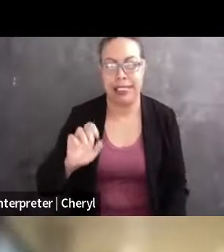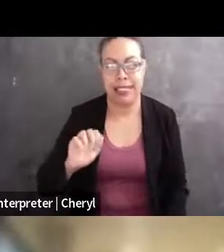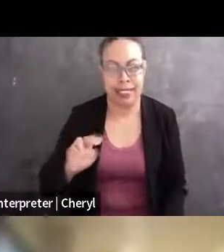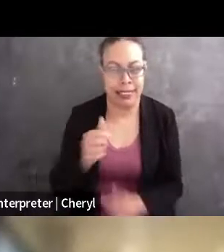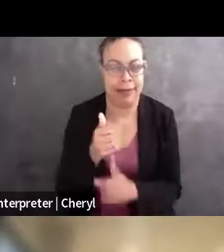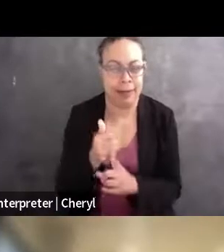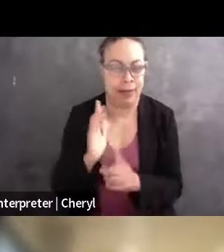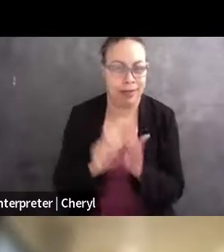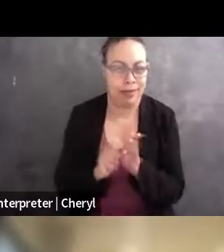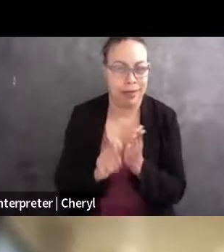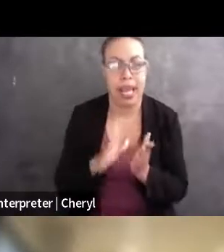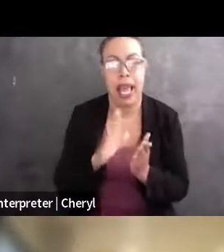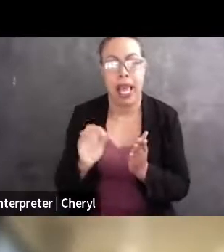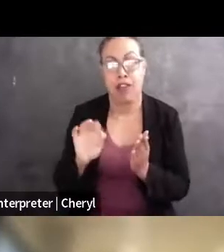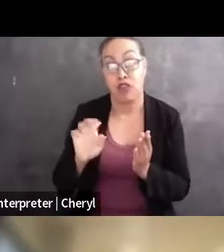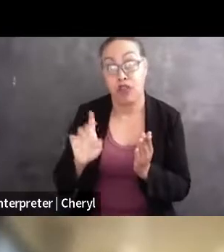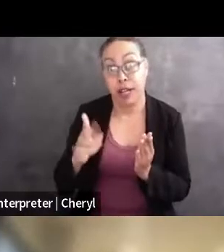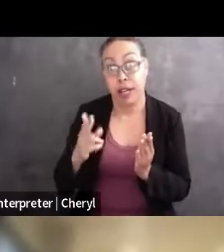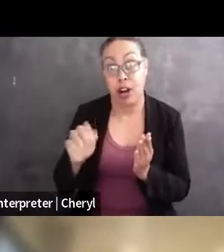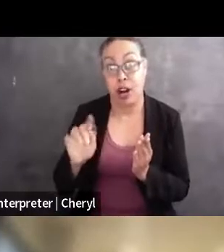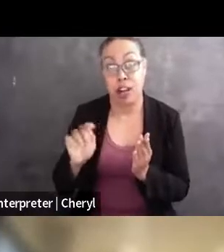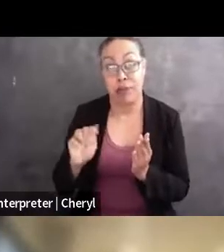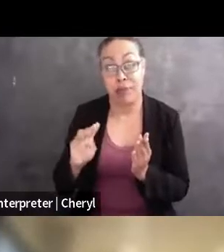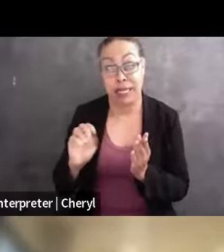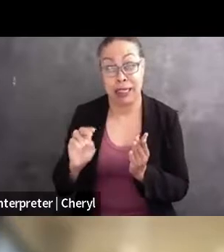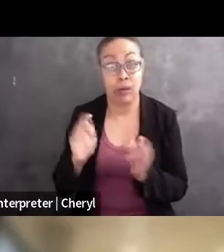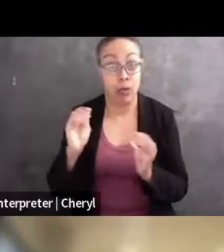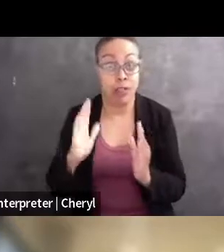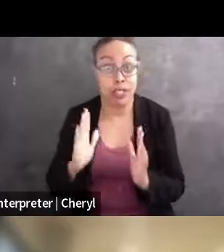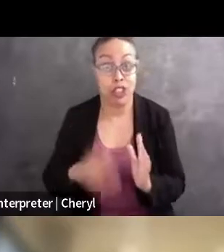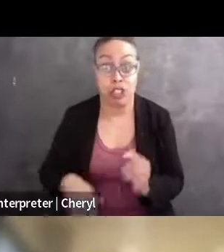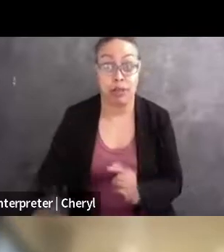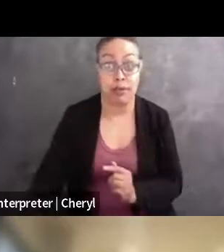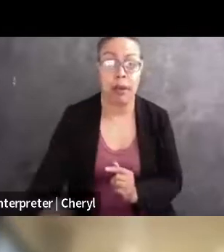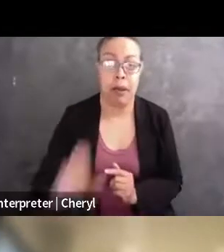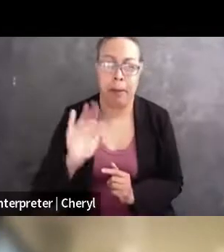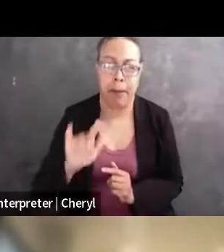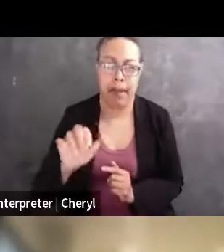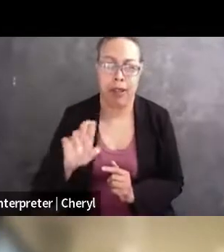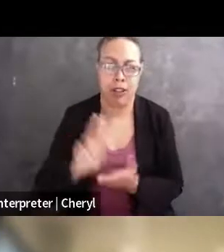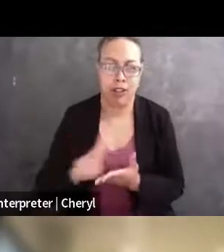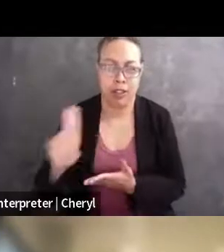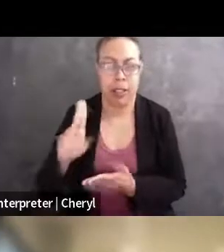and the Fred Hartman Distinguished Professor at Baylor University. She also serves as an attorney of the Student Press Law Center.